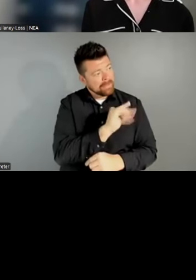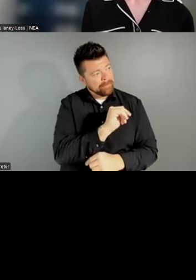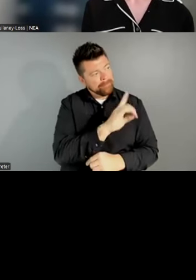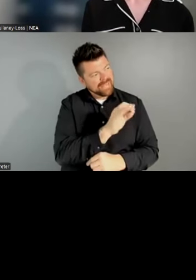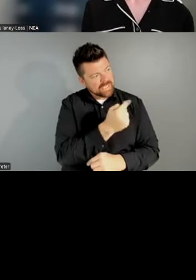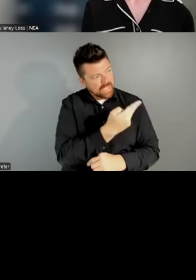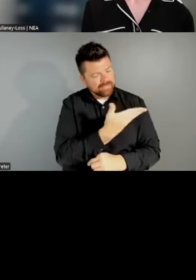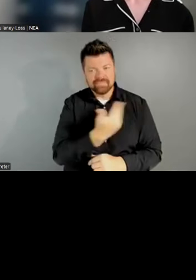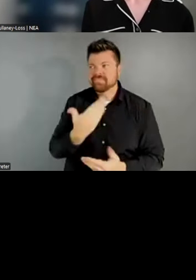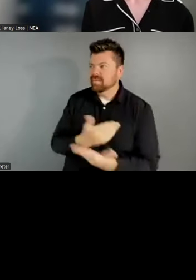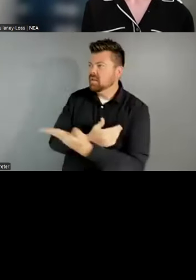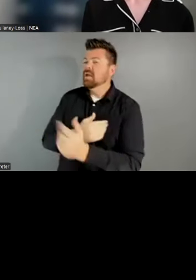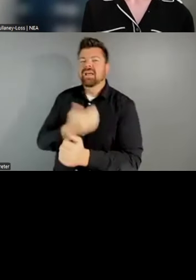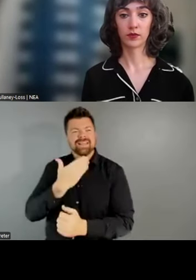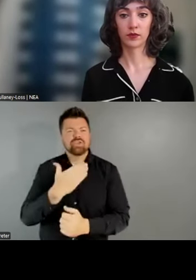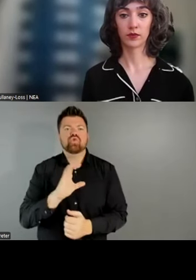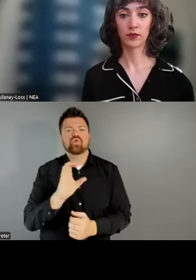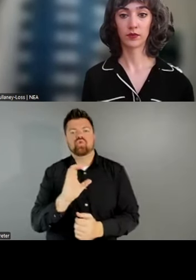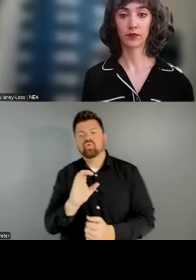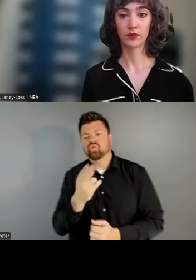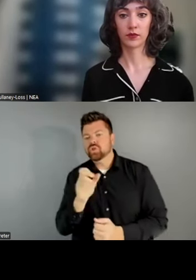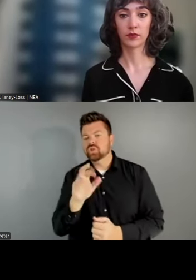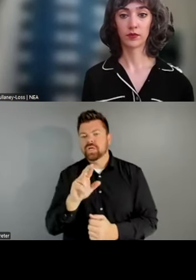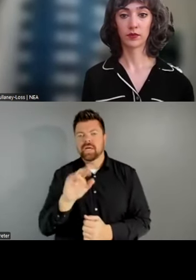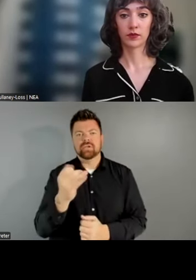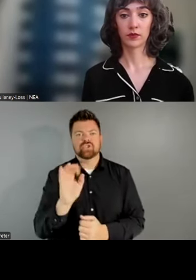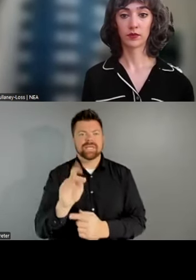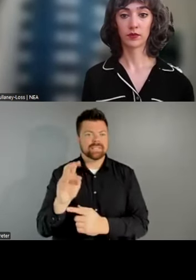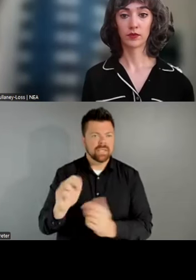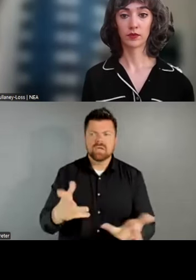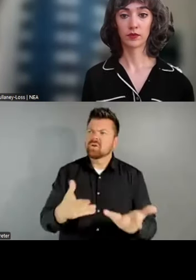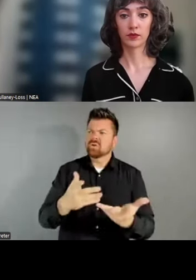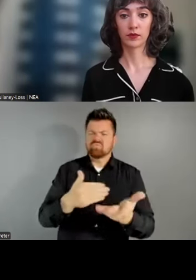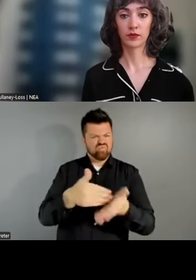Chair Jackson. I do, you know, we heard a theme through all of the panelists around this emergence